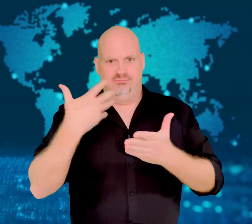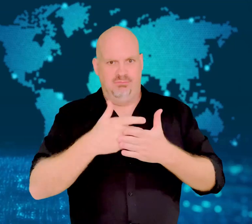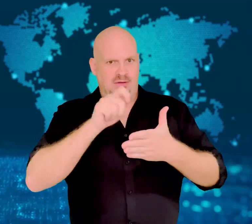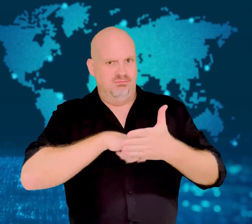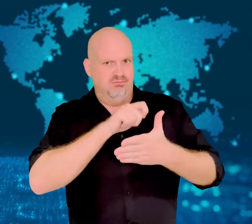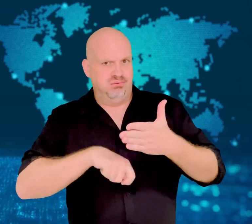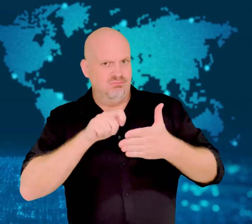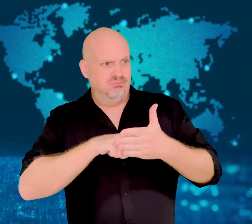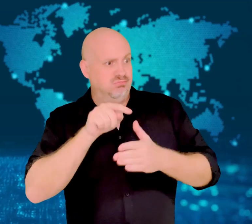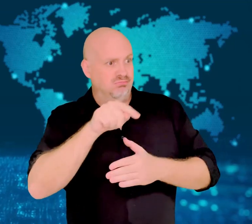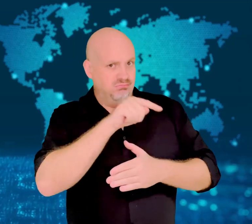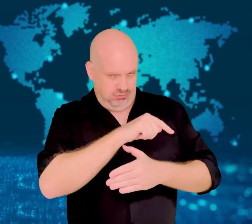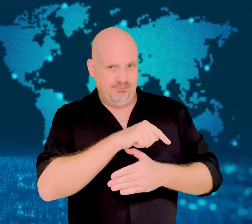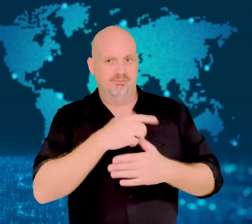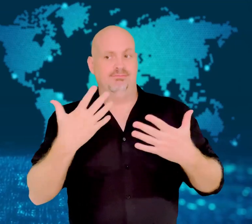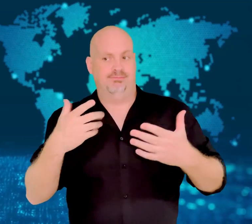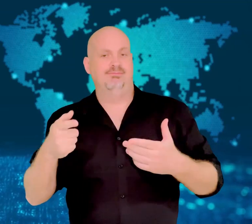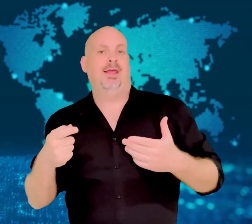in the country.